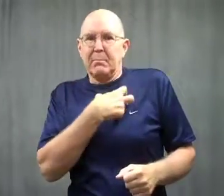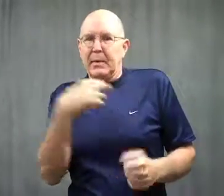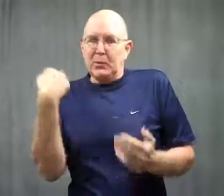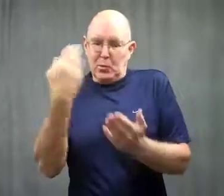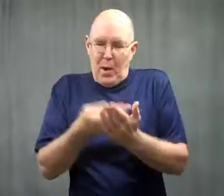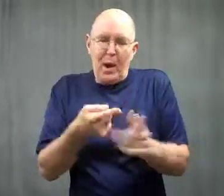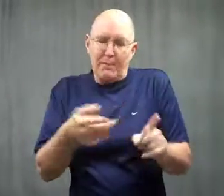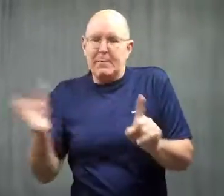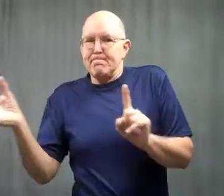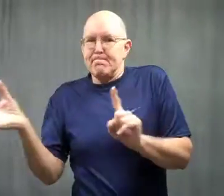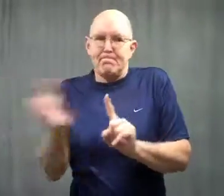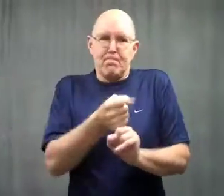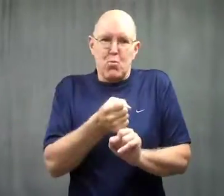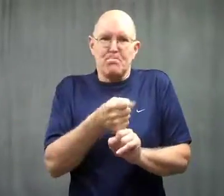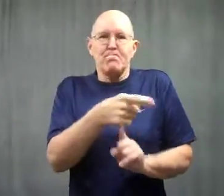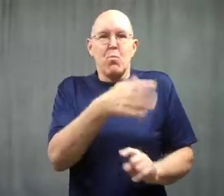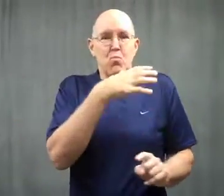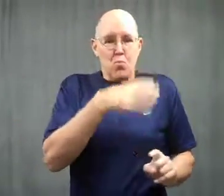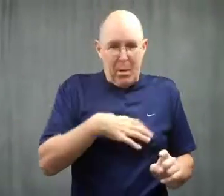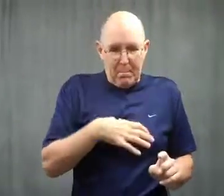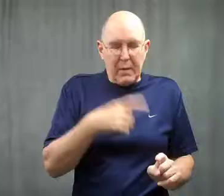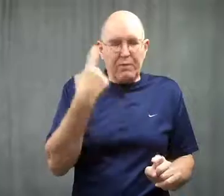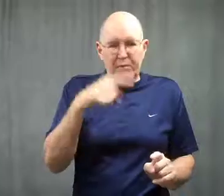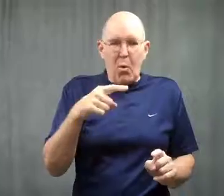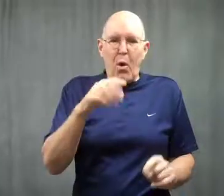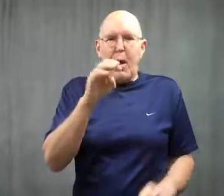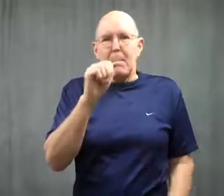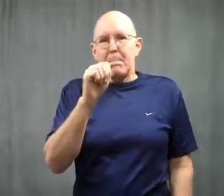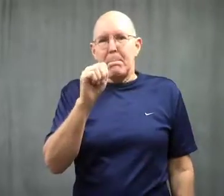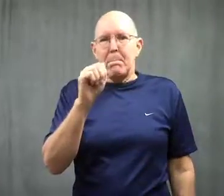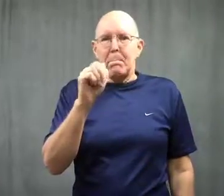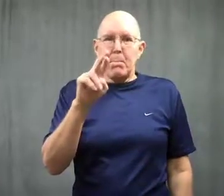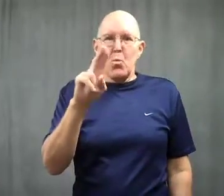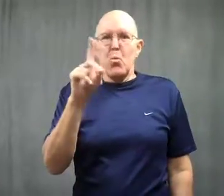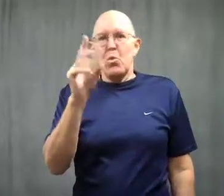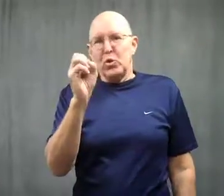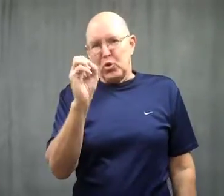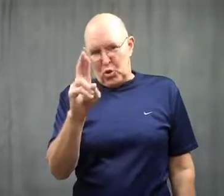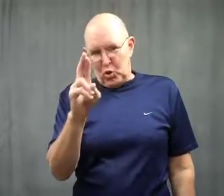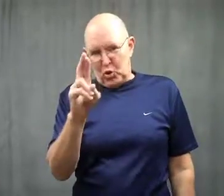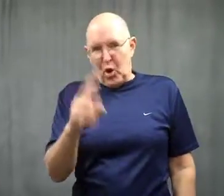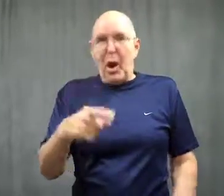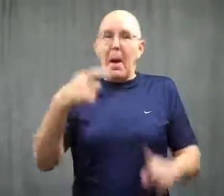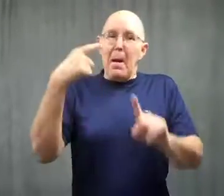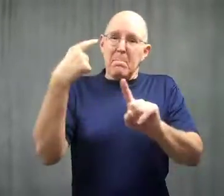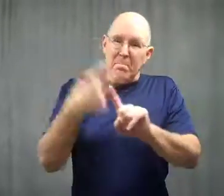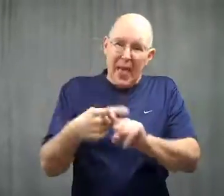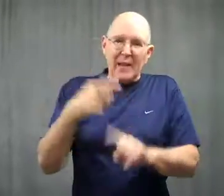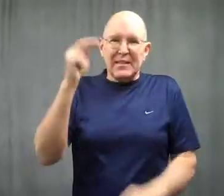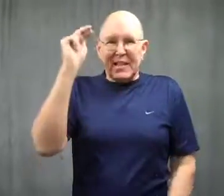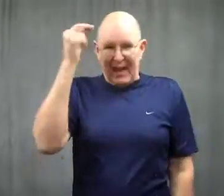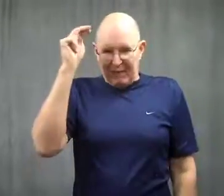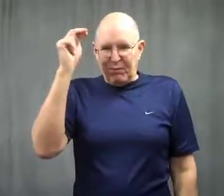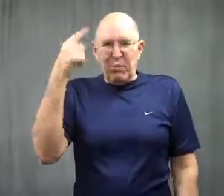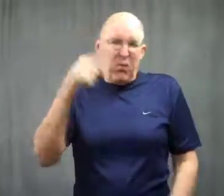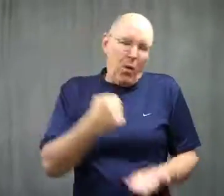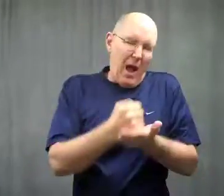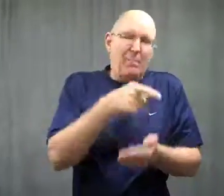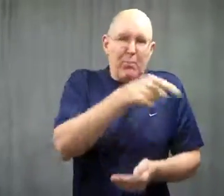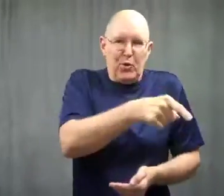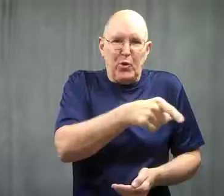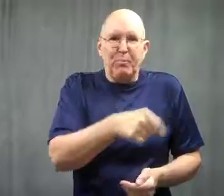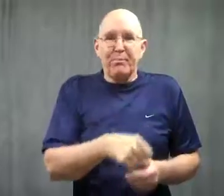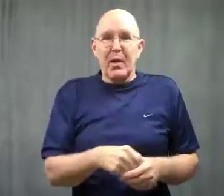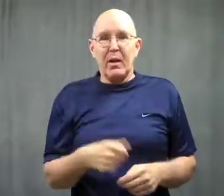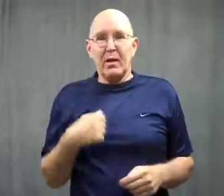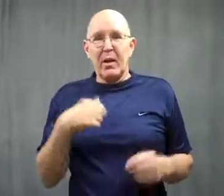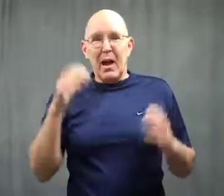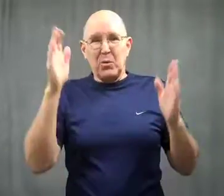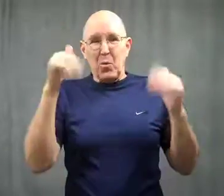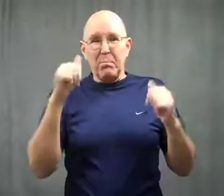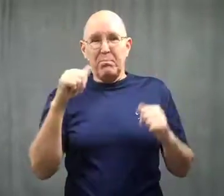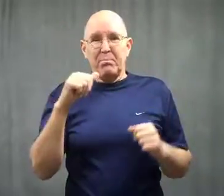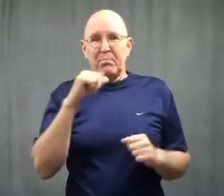The police arrested both of them for murder.